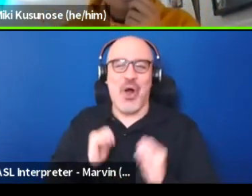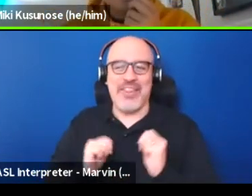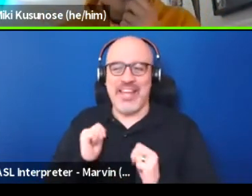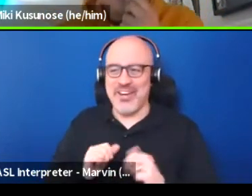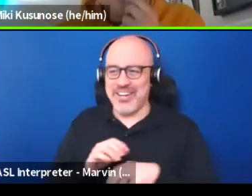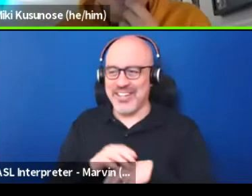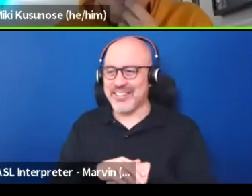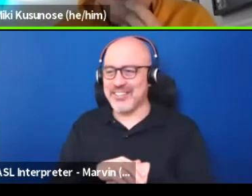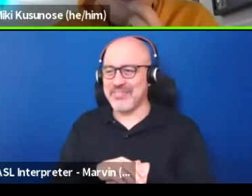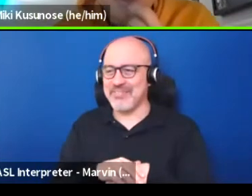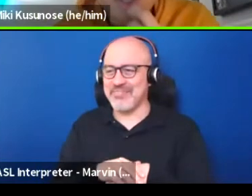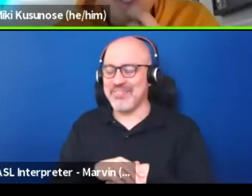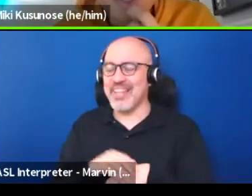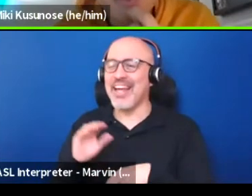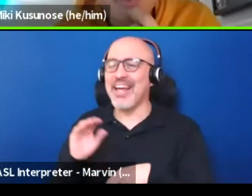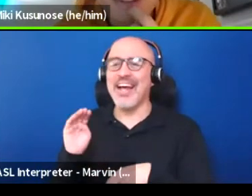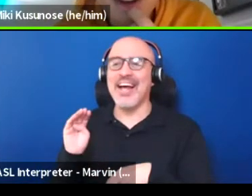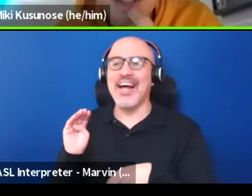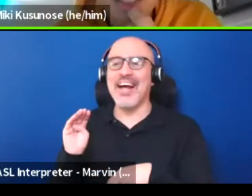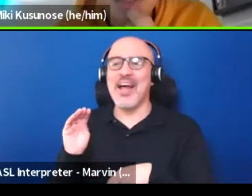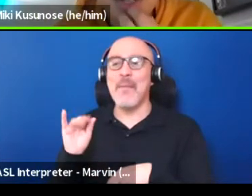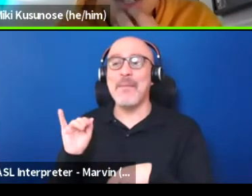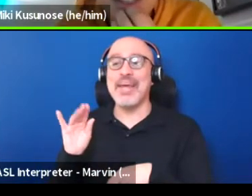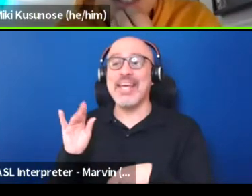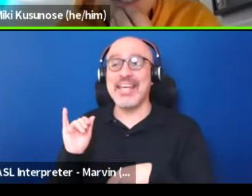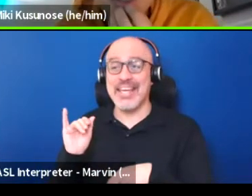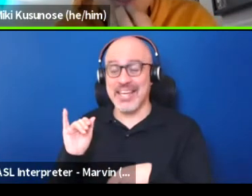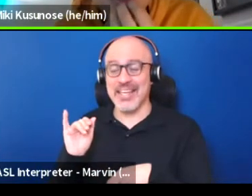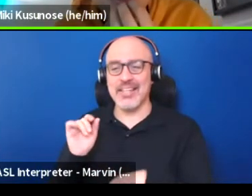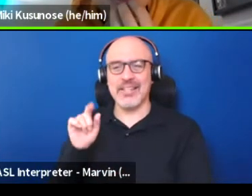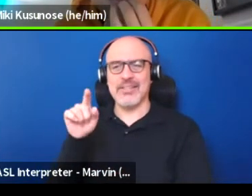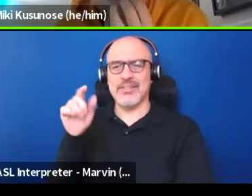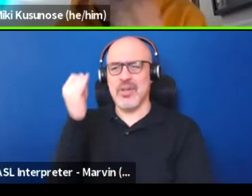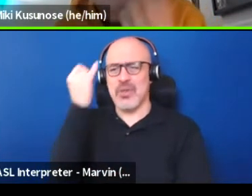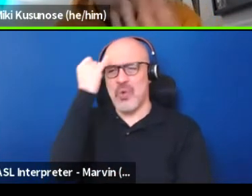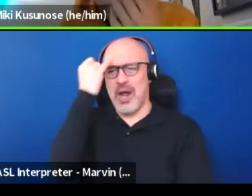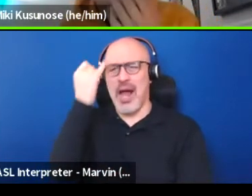I wanna say some... Your idea of construct is so cool to me